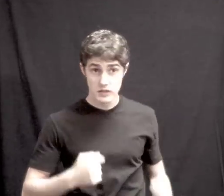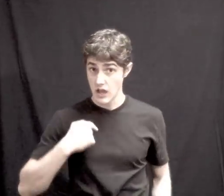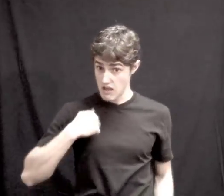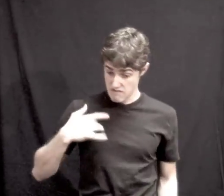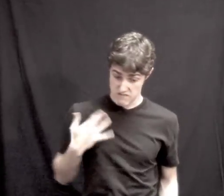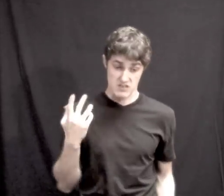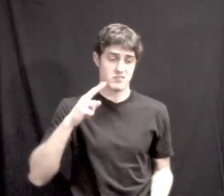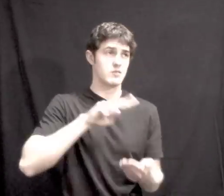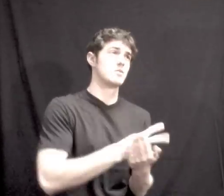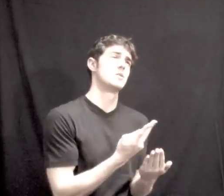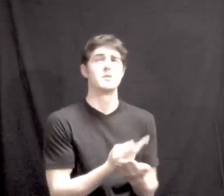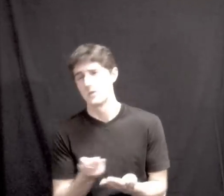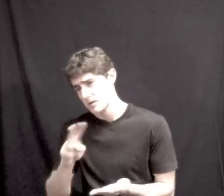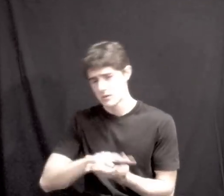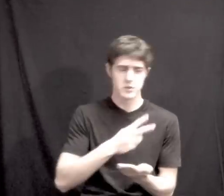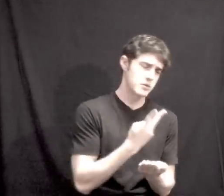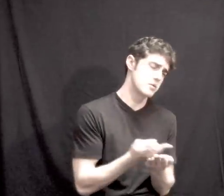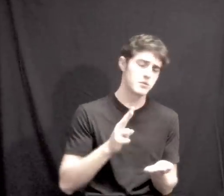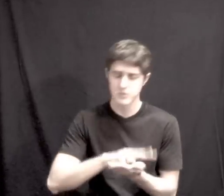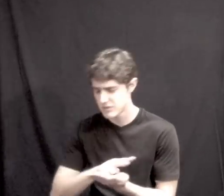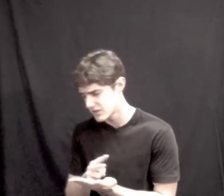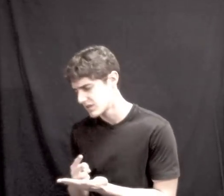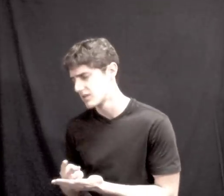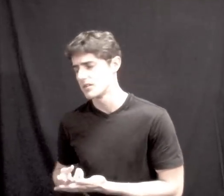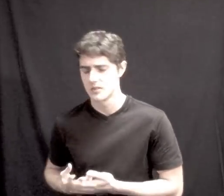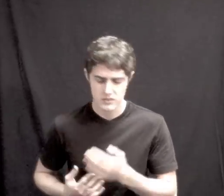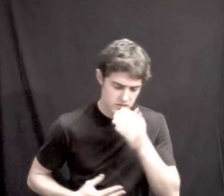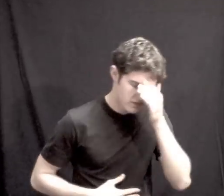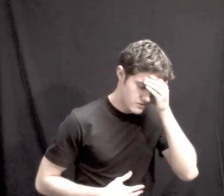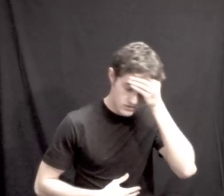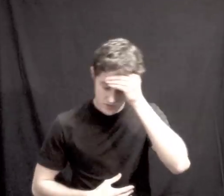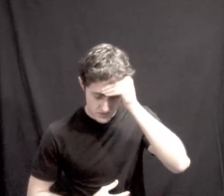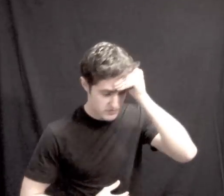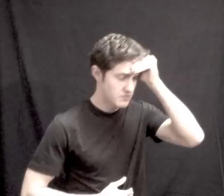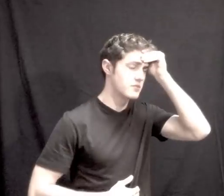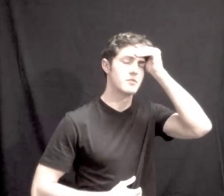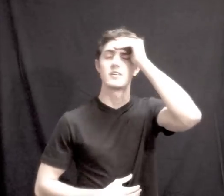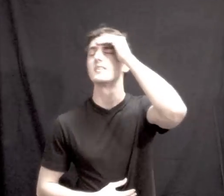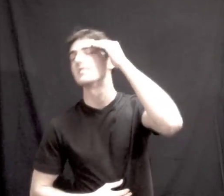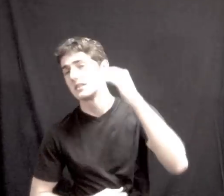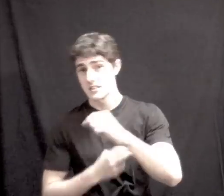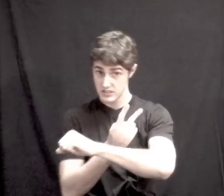'Cause I feel like such an insomniac I FEEL RESTLESS (Please take me away from here)